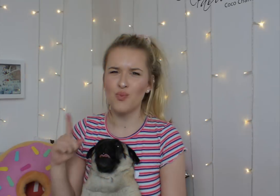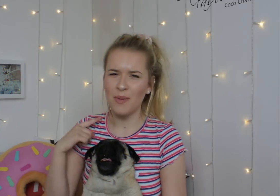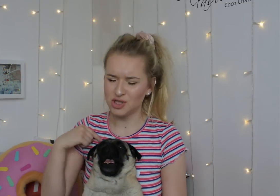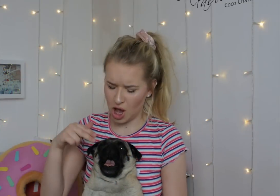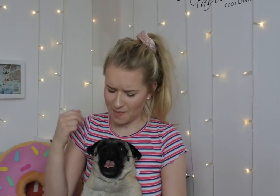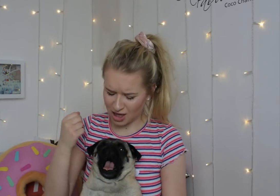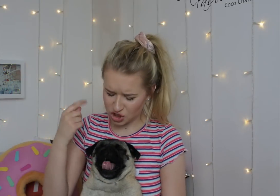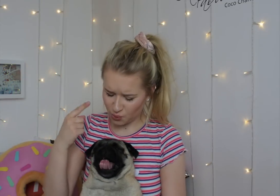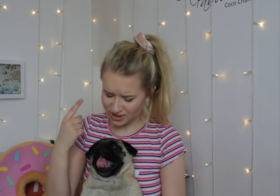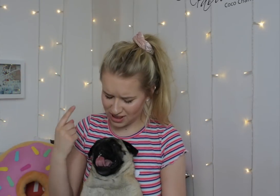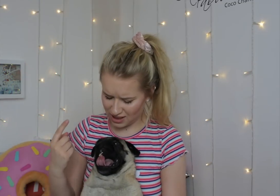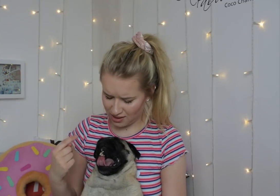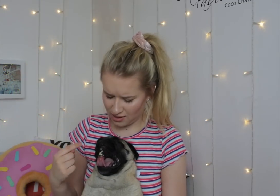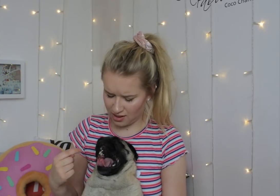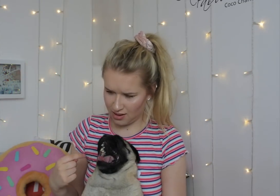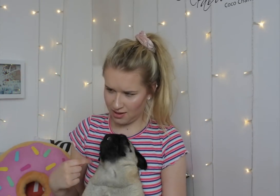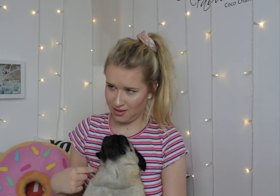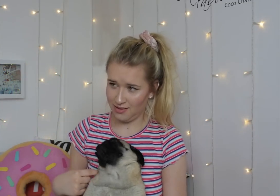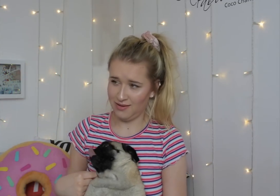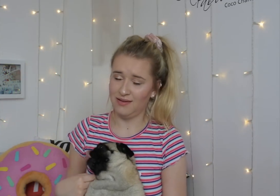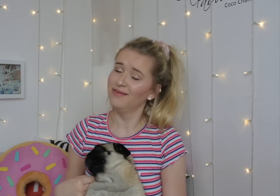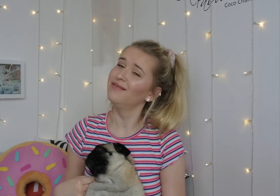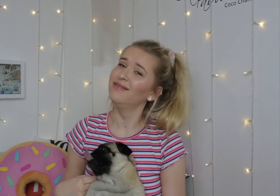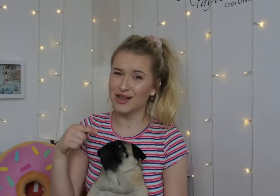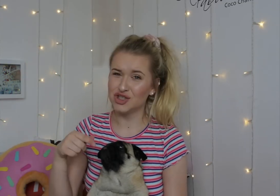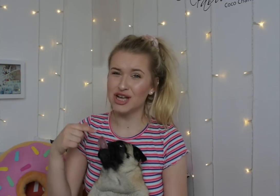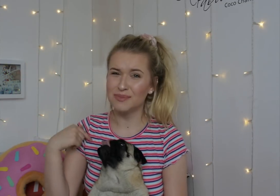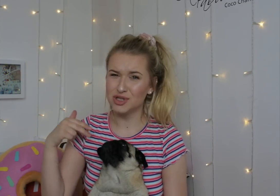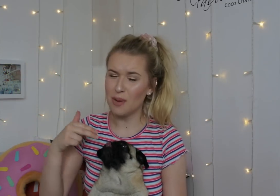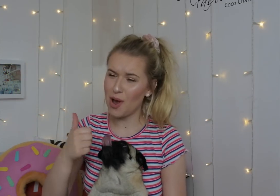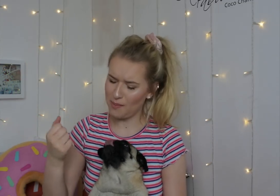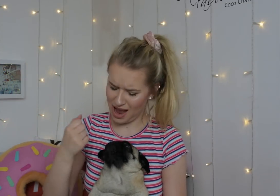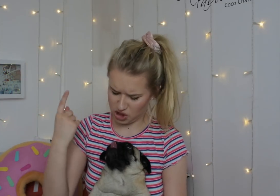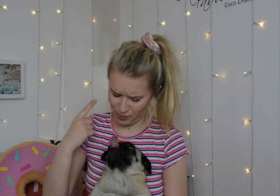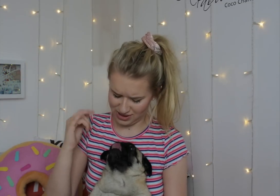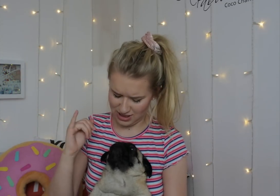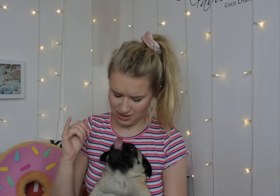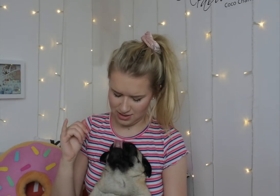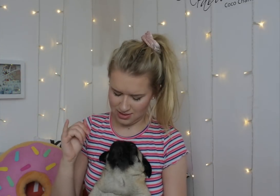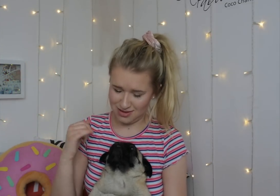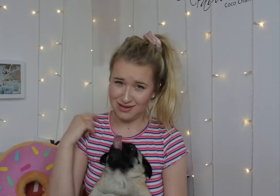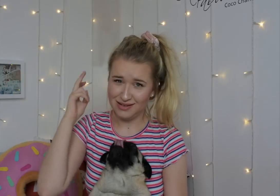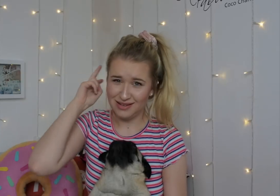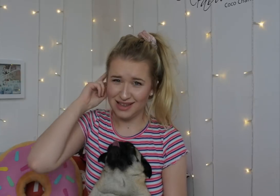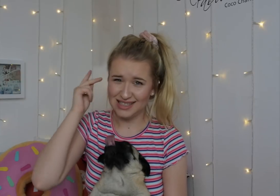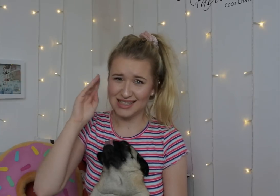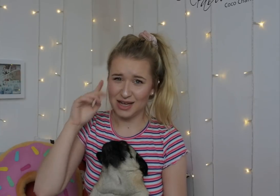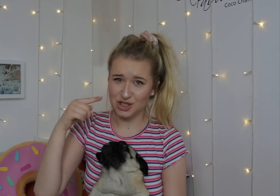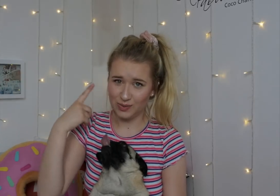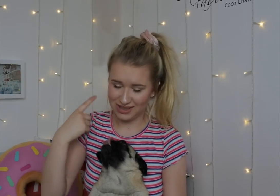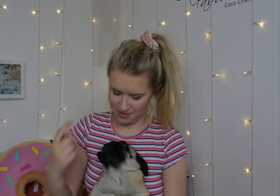Why does my dog make noises. She always makes loud noises I can hear her well.